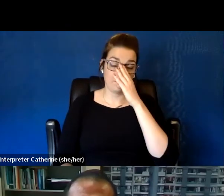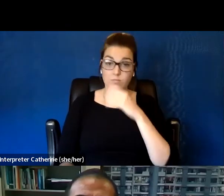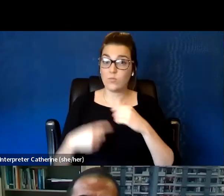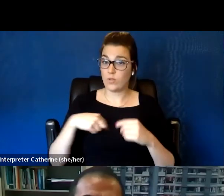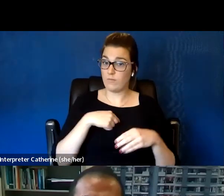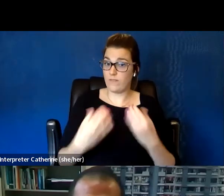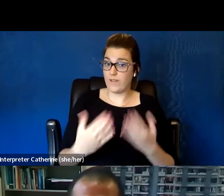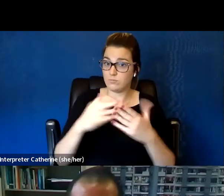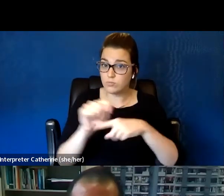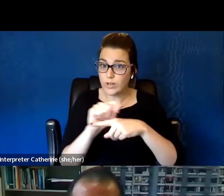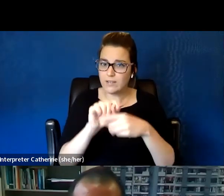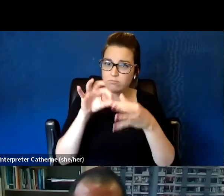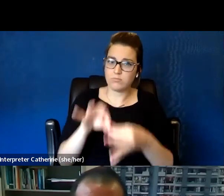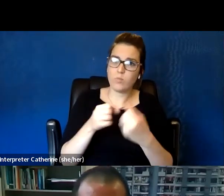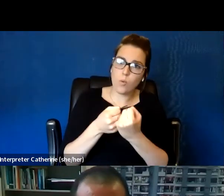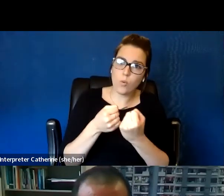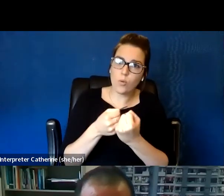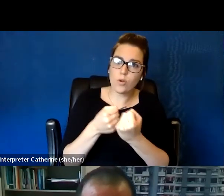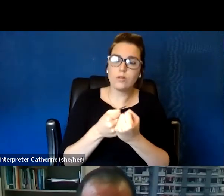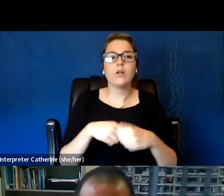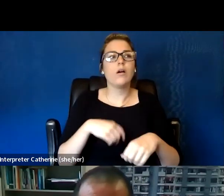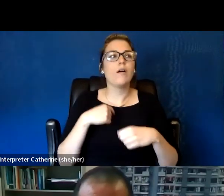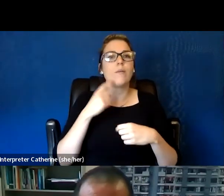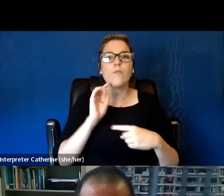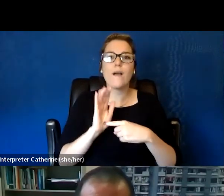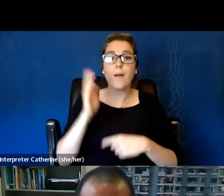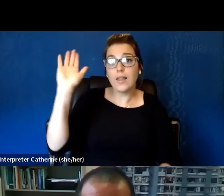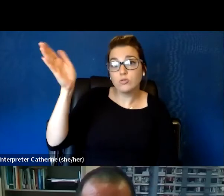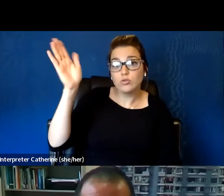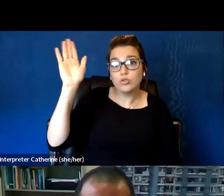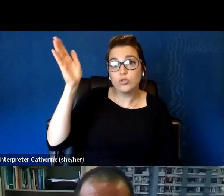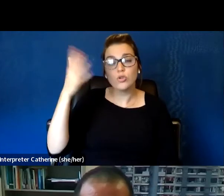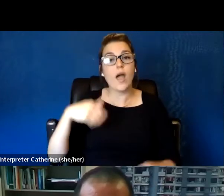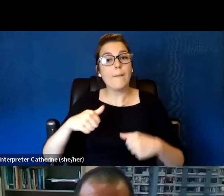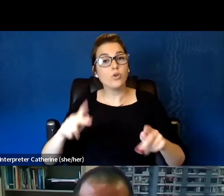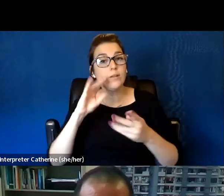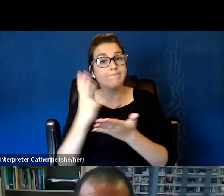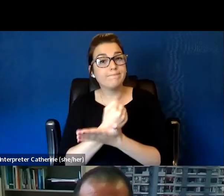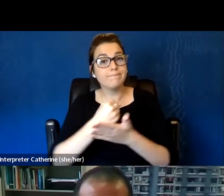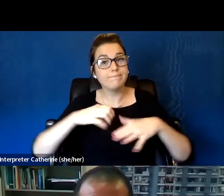and providing lectures and opportunities to learn. So we're currently bringing